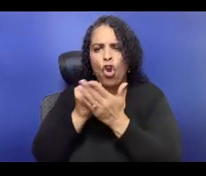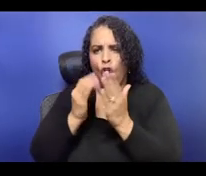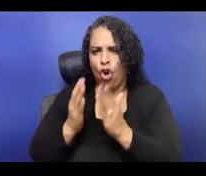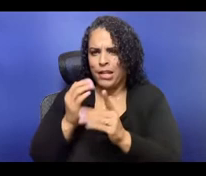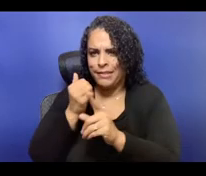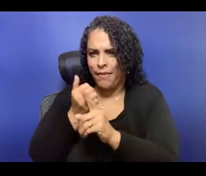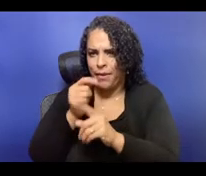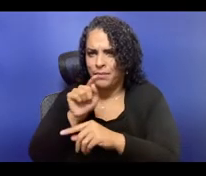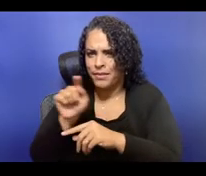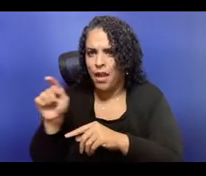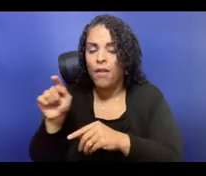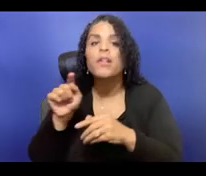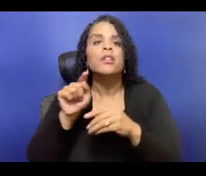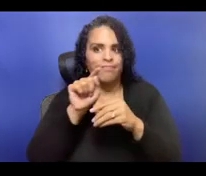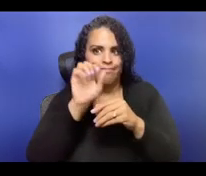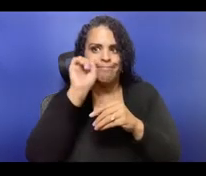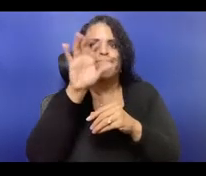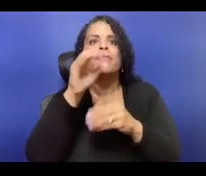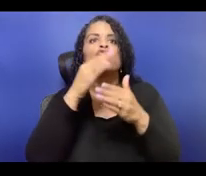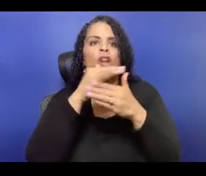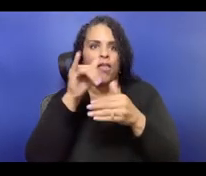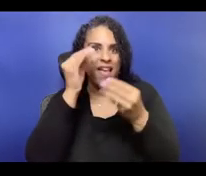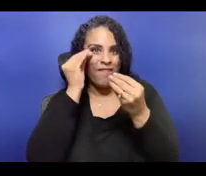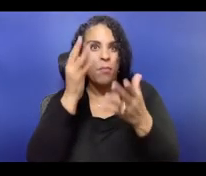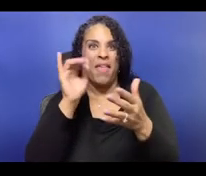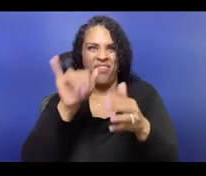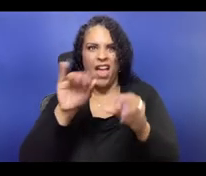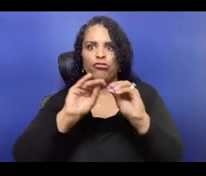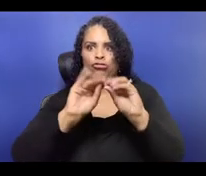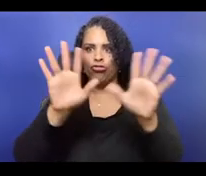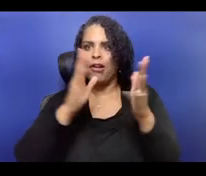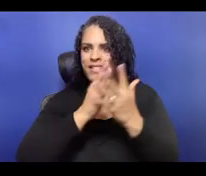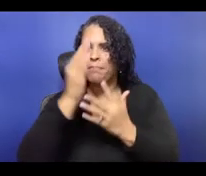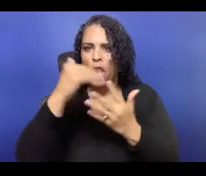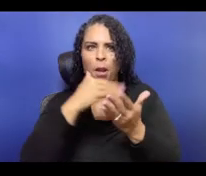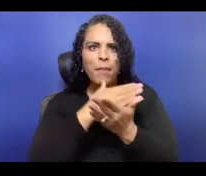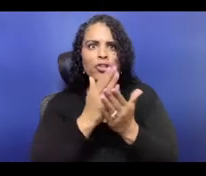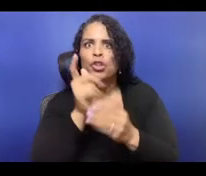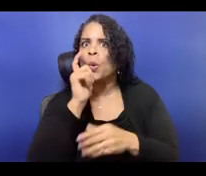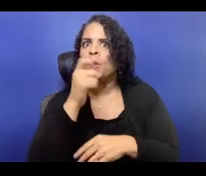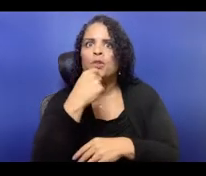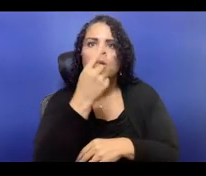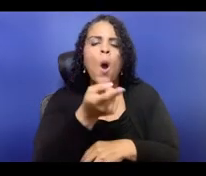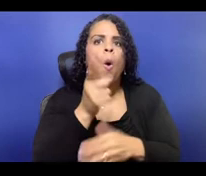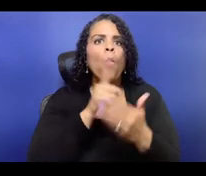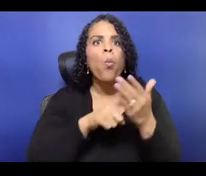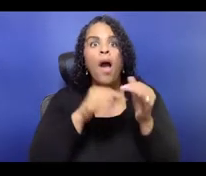and it can seem incredibly intimidating, it can seem very confusing, but at the end of the day,